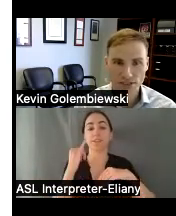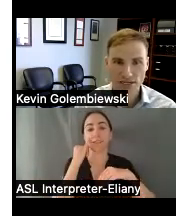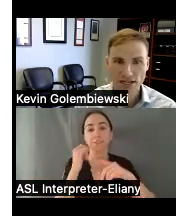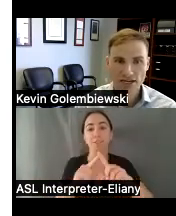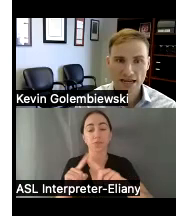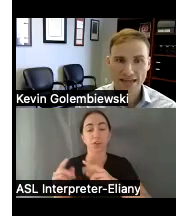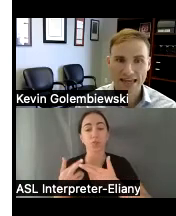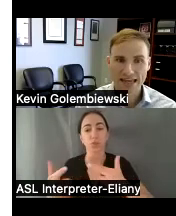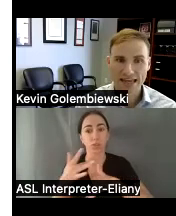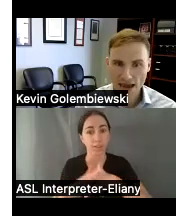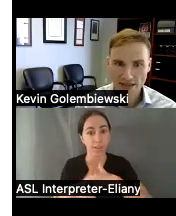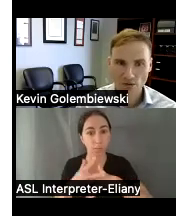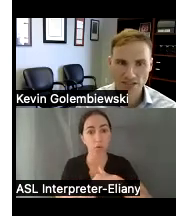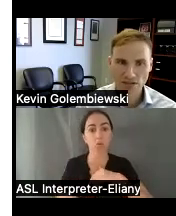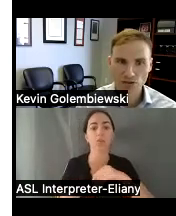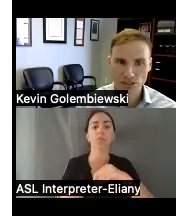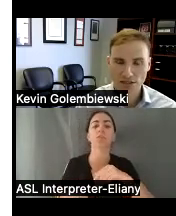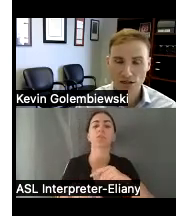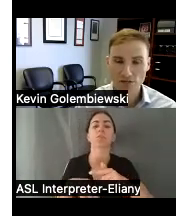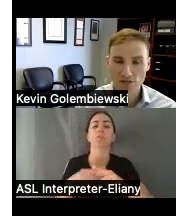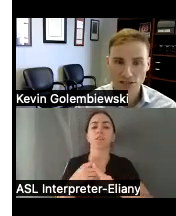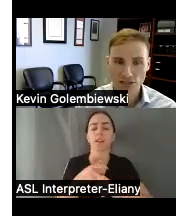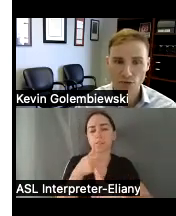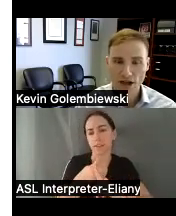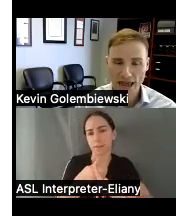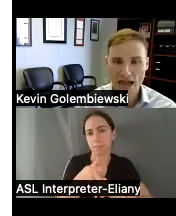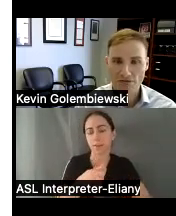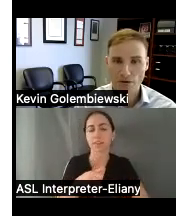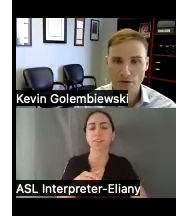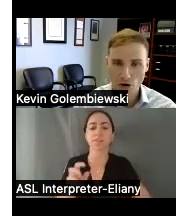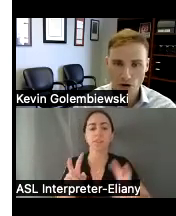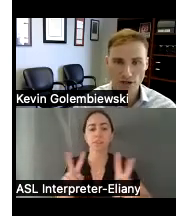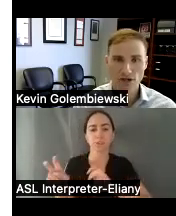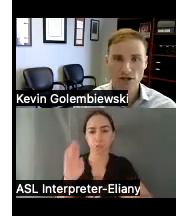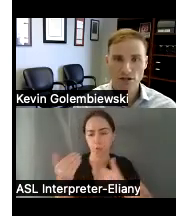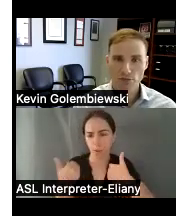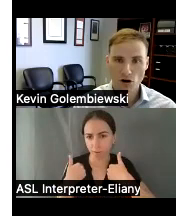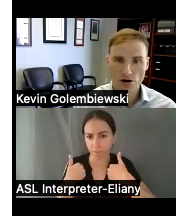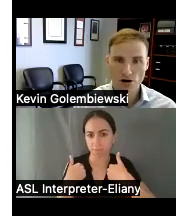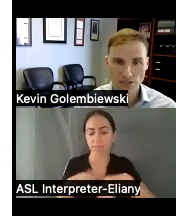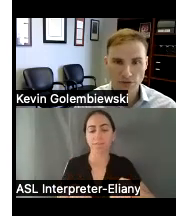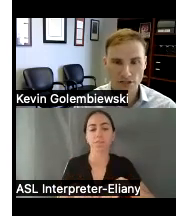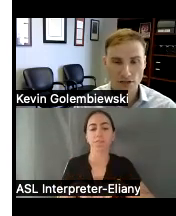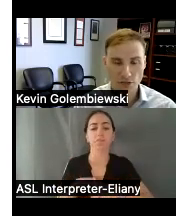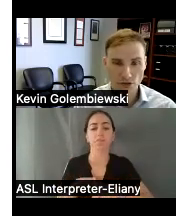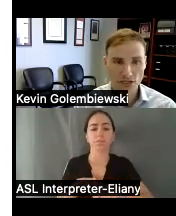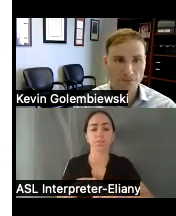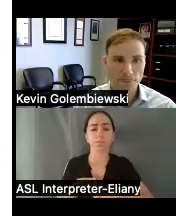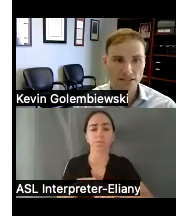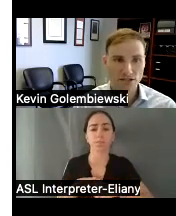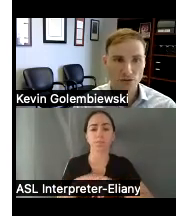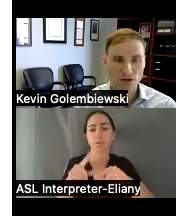and the impact that resolution of the issue will have upon the broader disability community and so